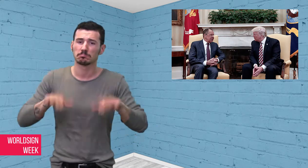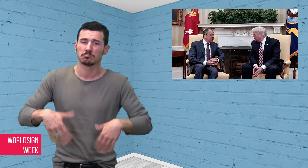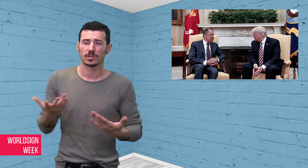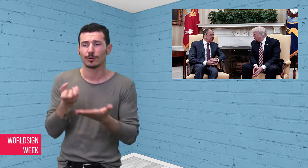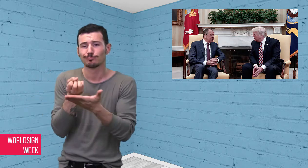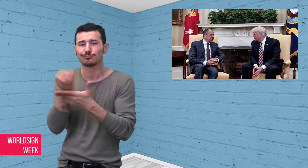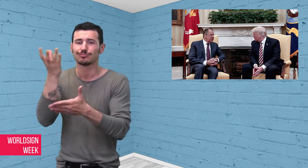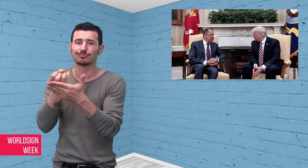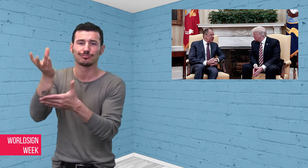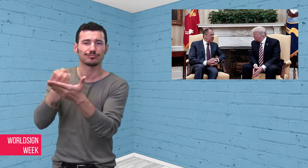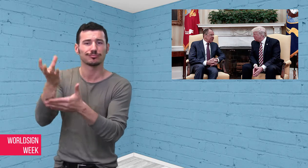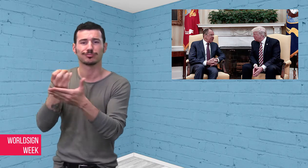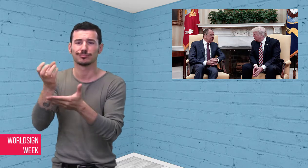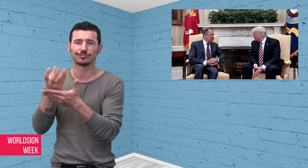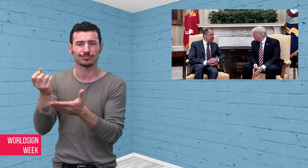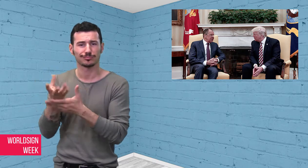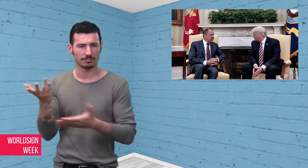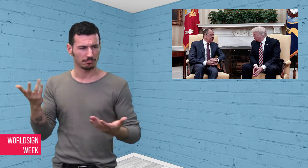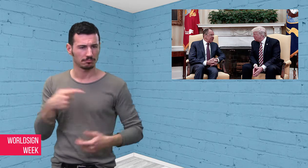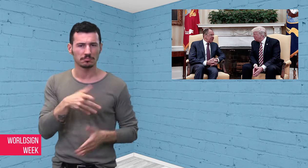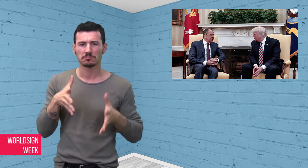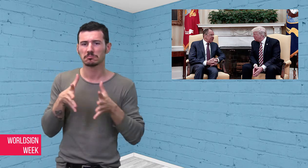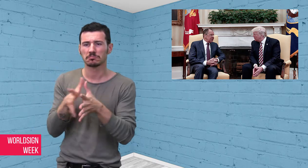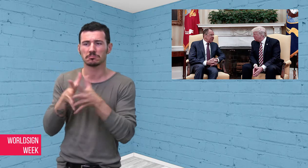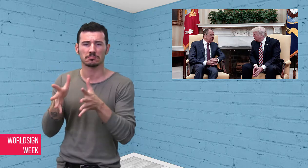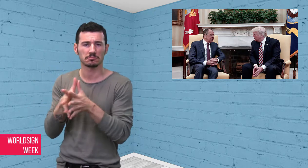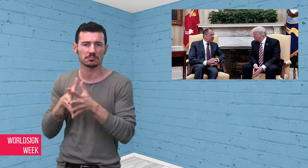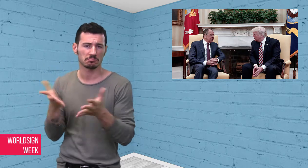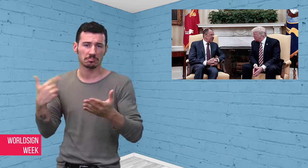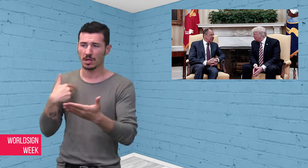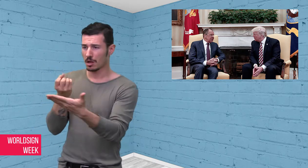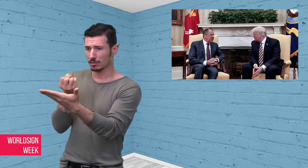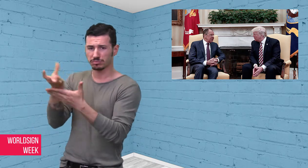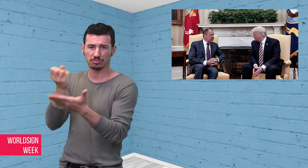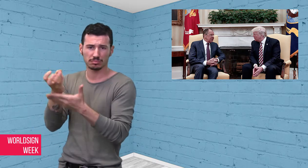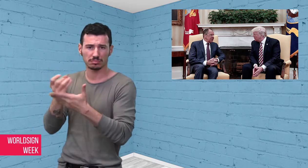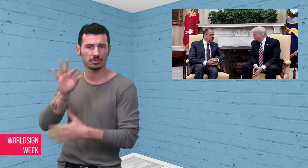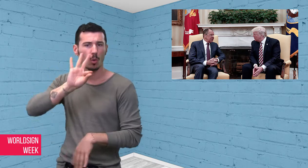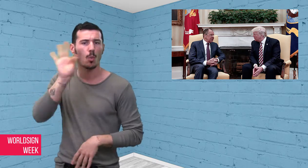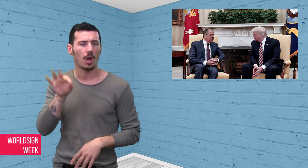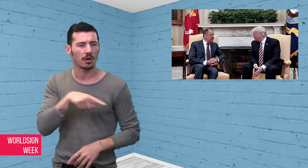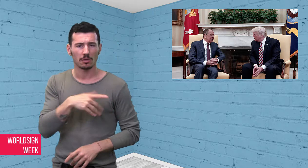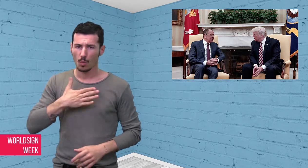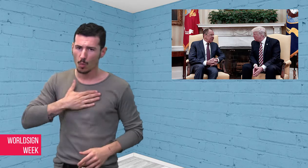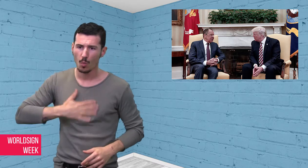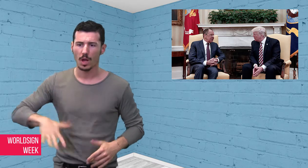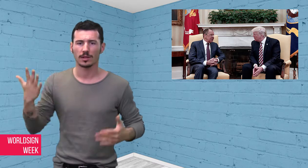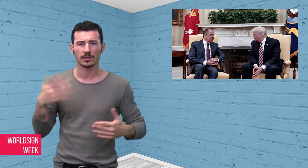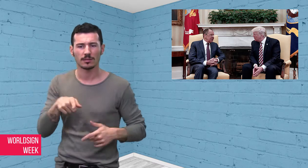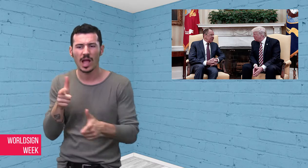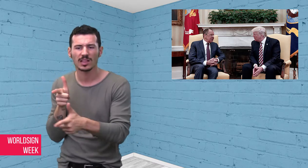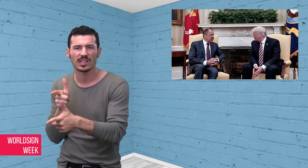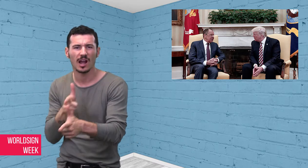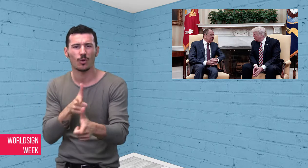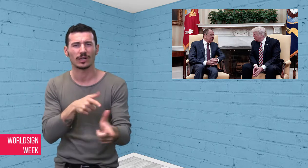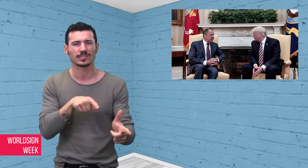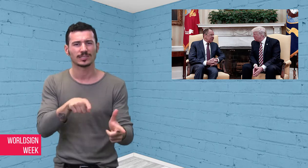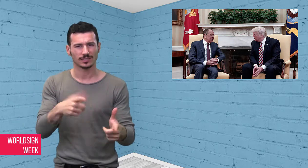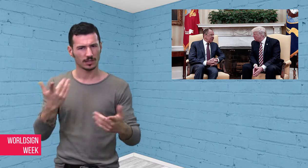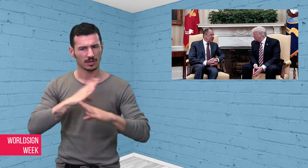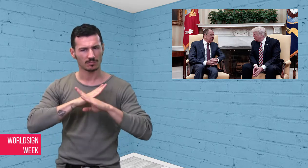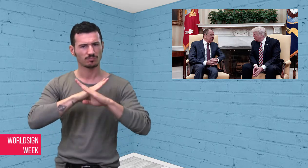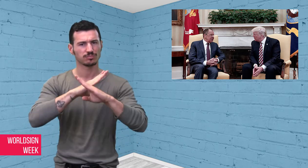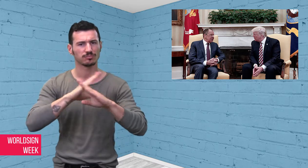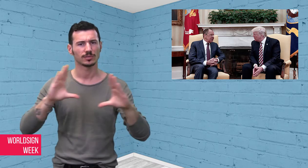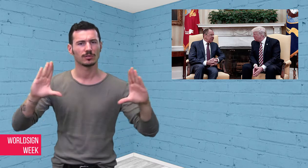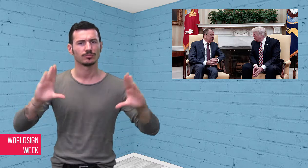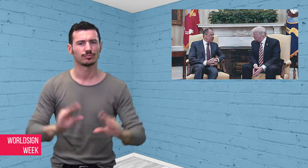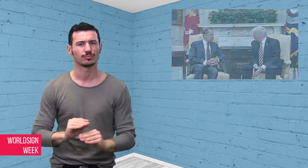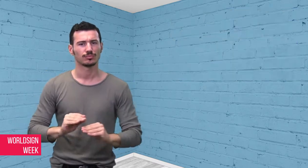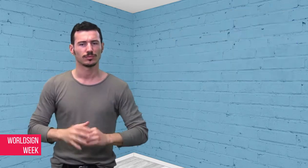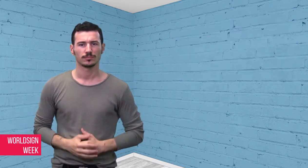help in the fight against terrorism.